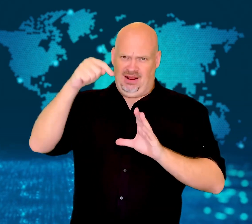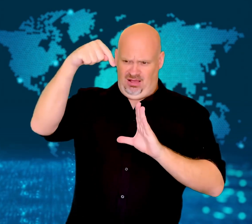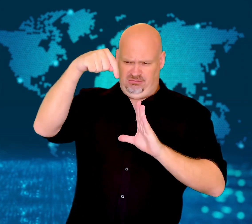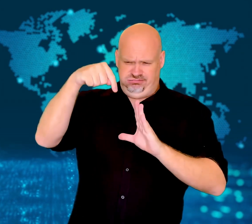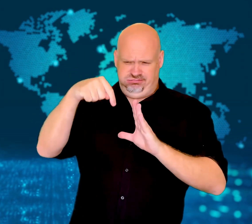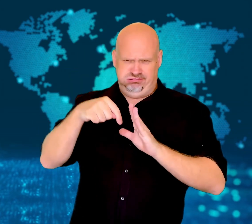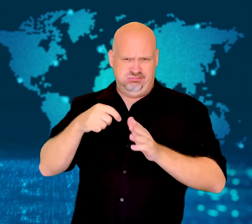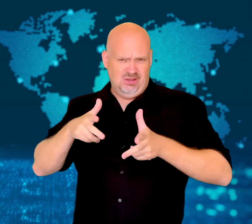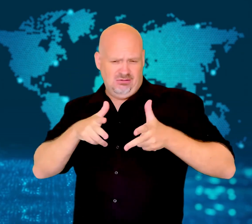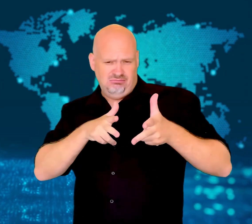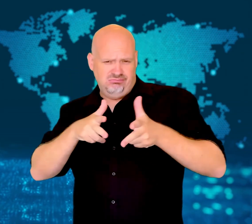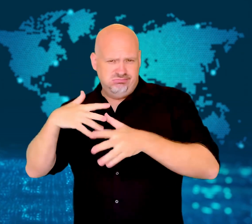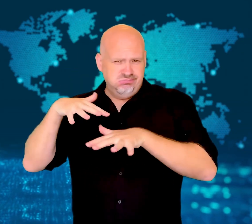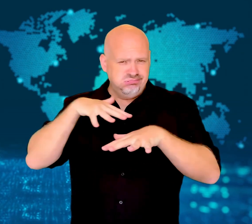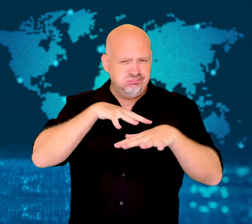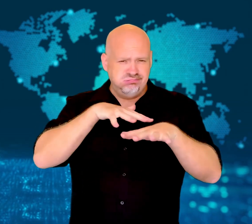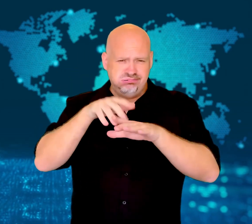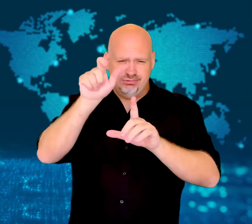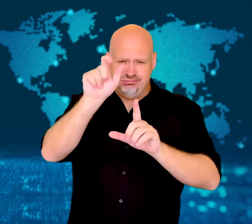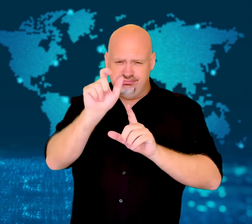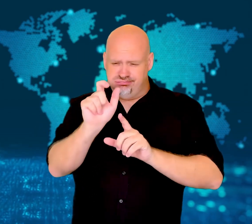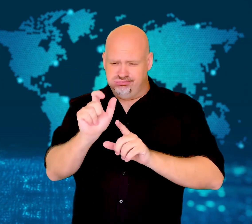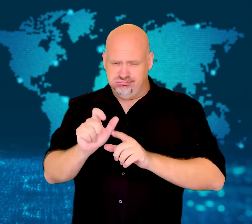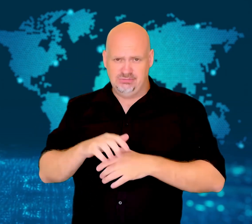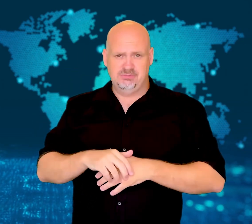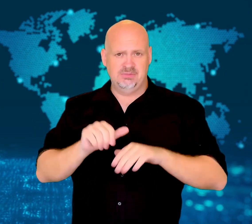rainfall over the past 30 years.